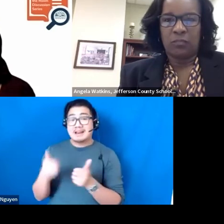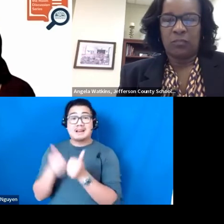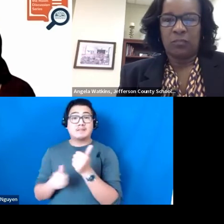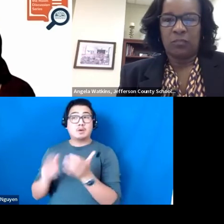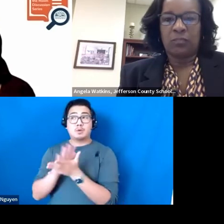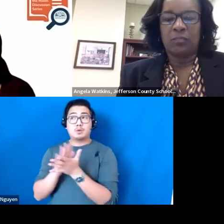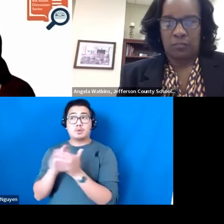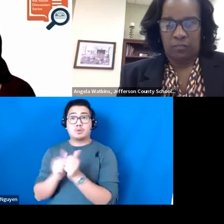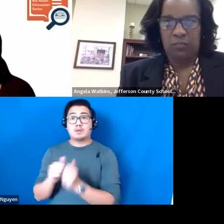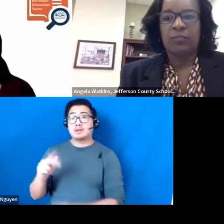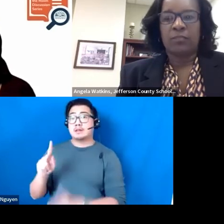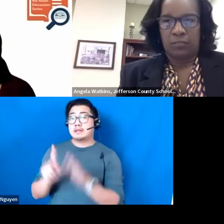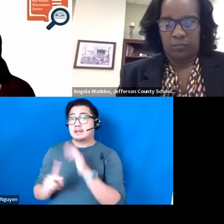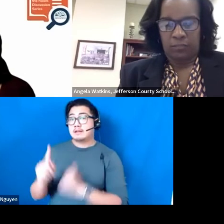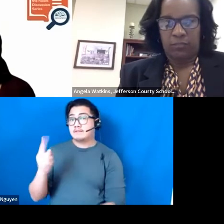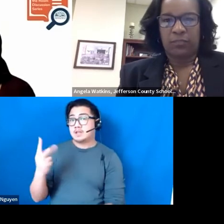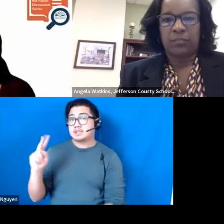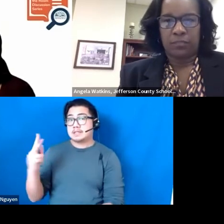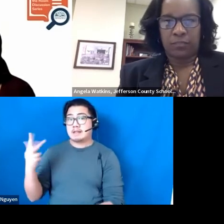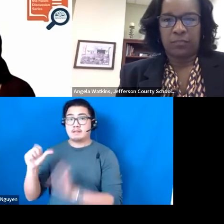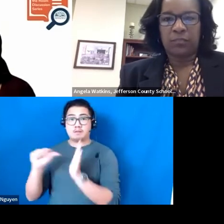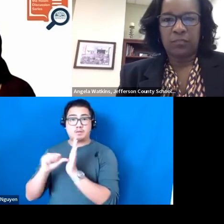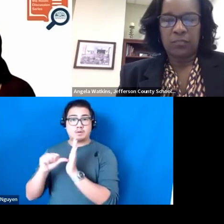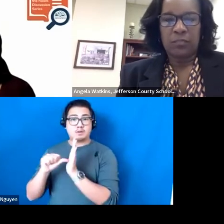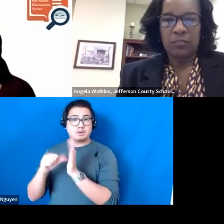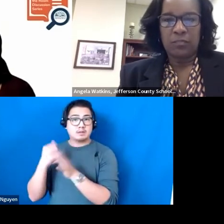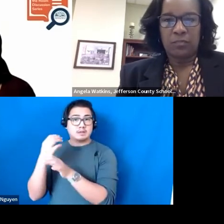1st, 2nd, or 3rd grade in it, receives an allocation